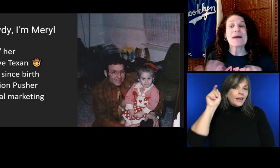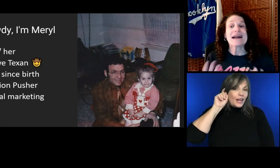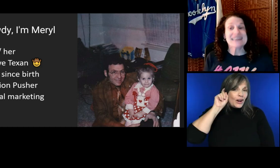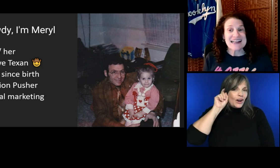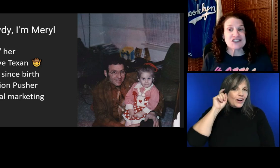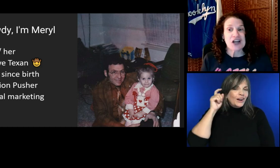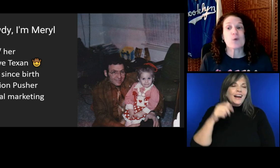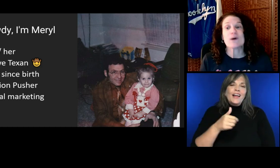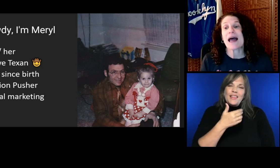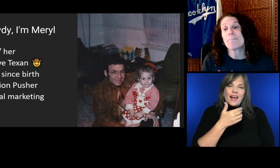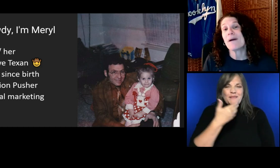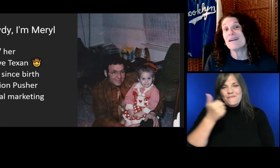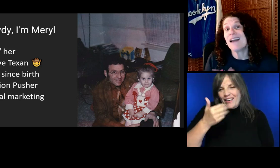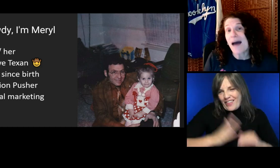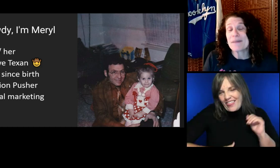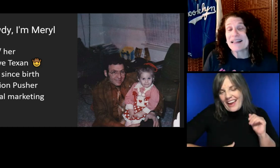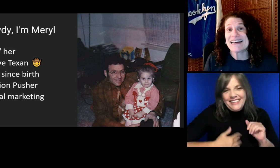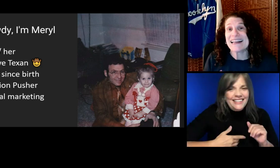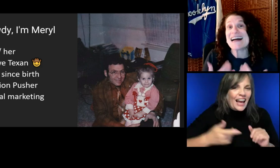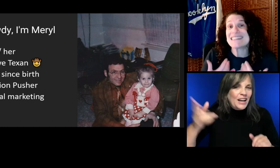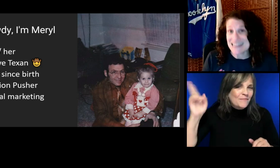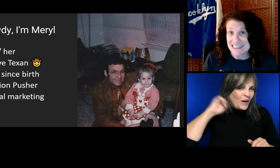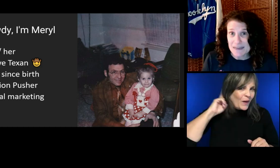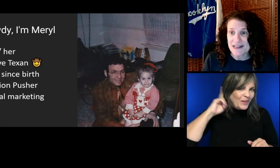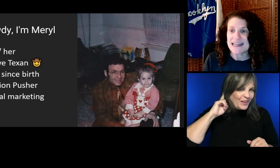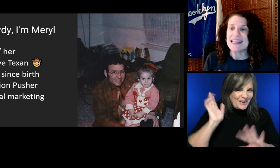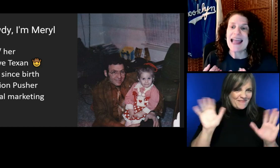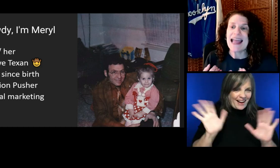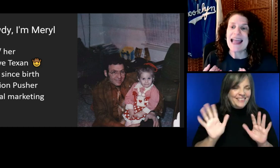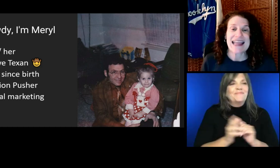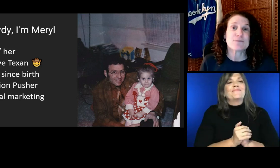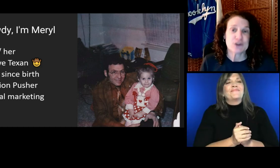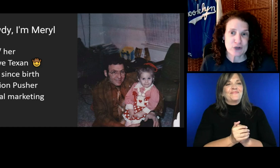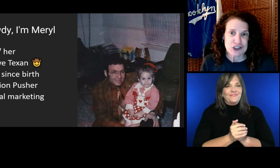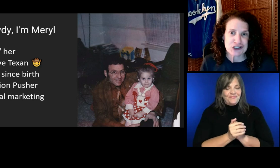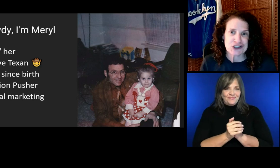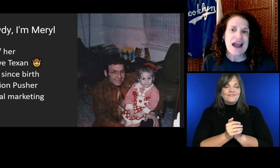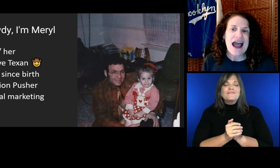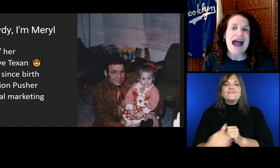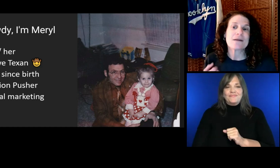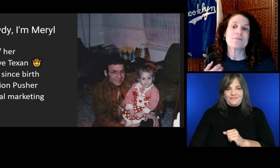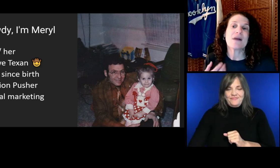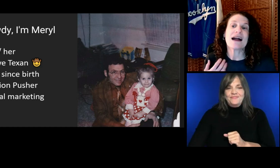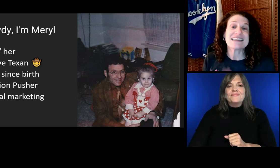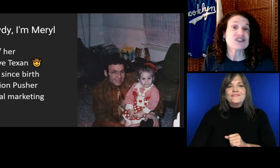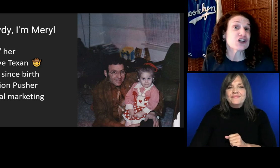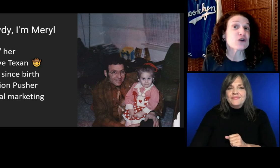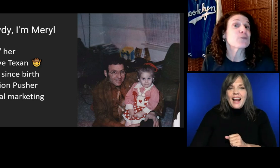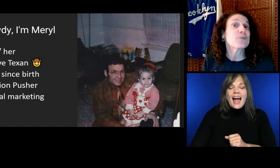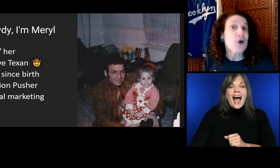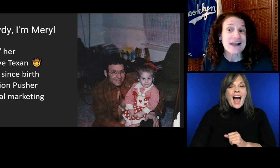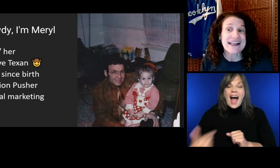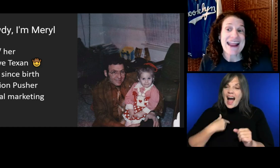And my day job, when I'm not an accessibility and caption pusher, I'm a digital marketing